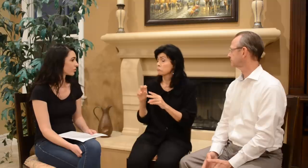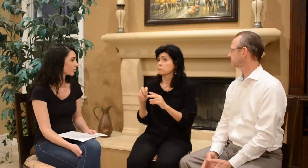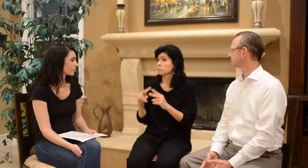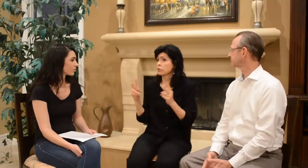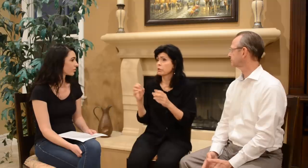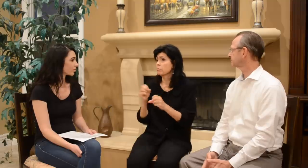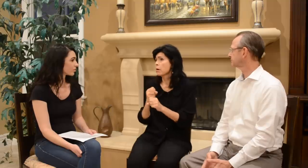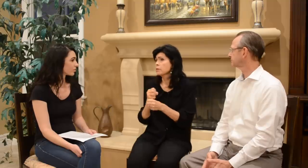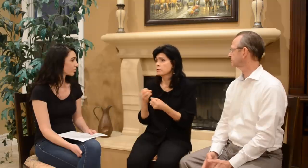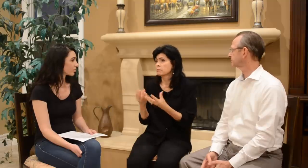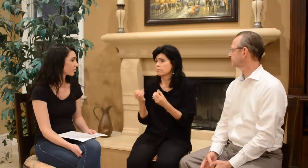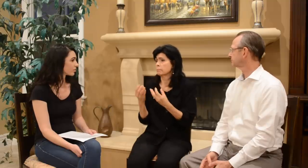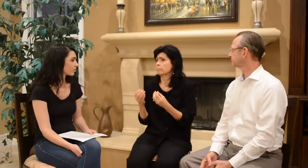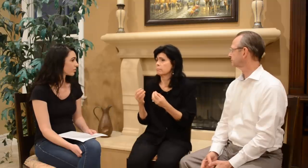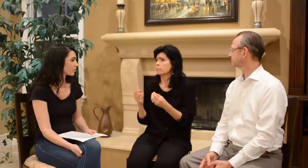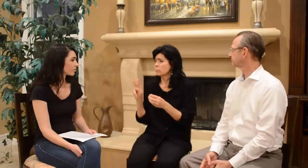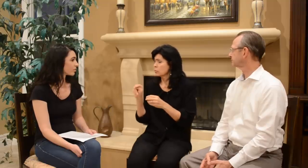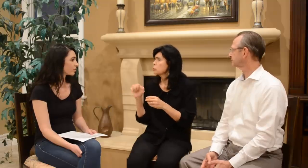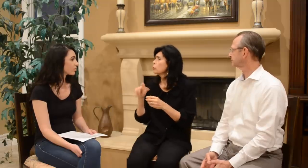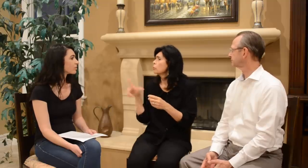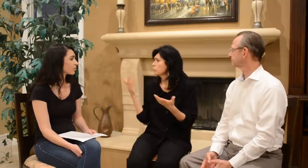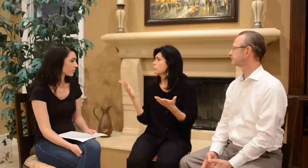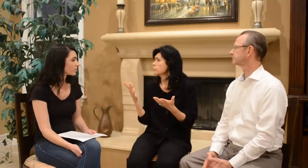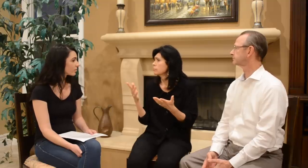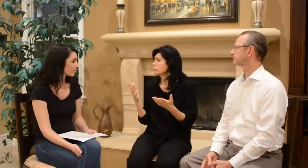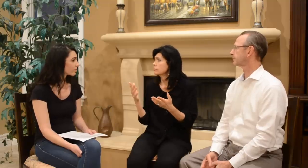and very much normal.